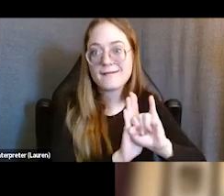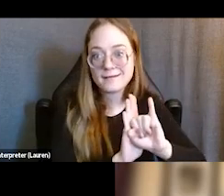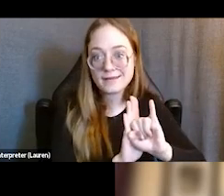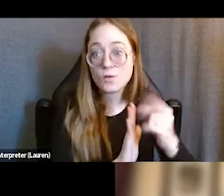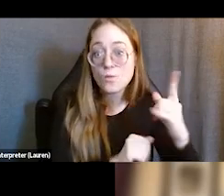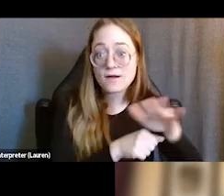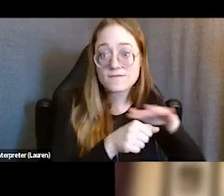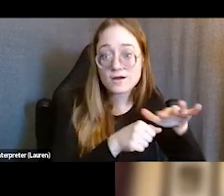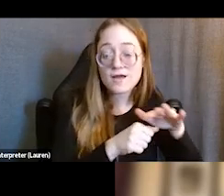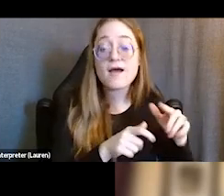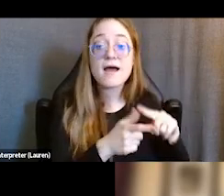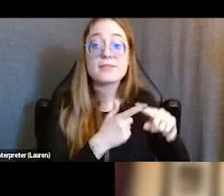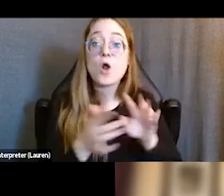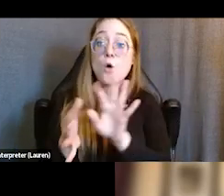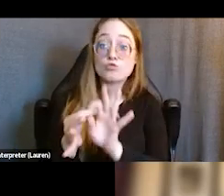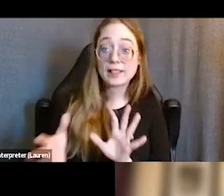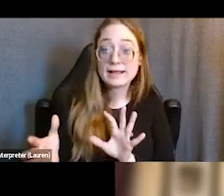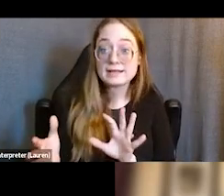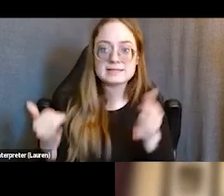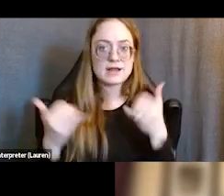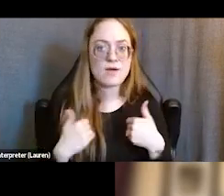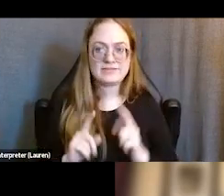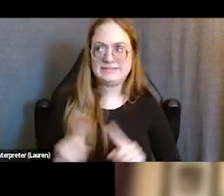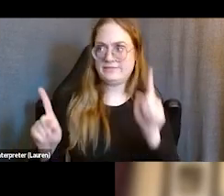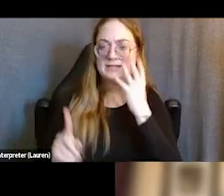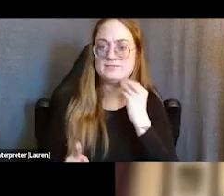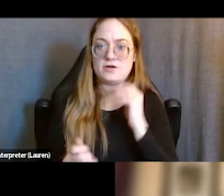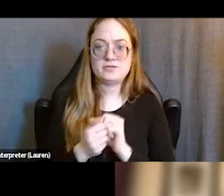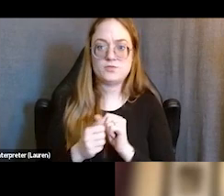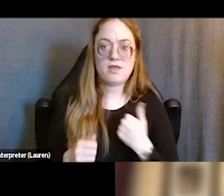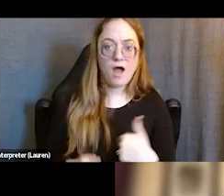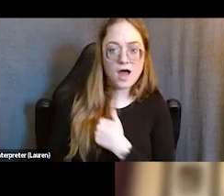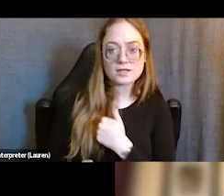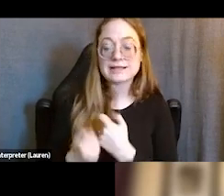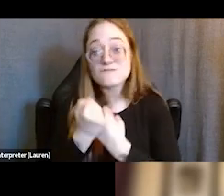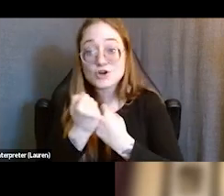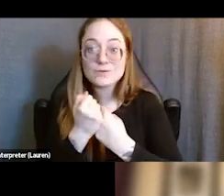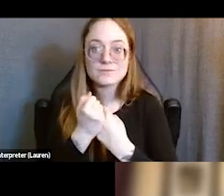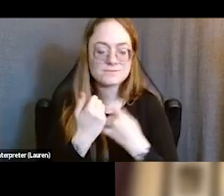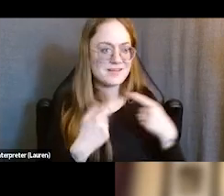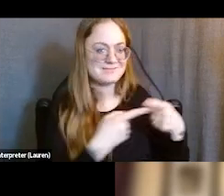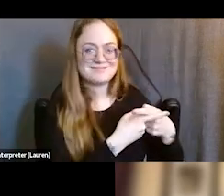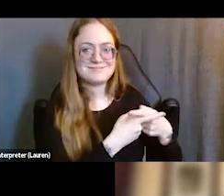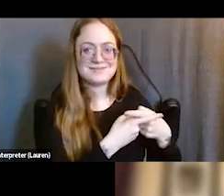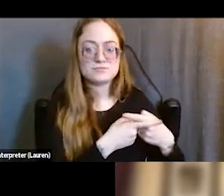And then upon release, they have a different experience with that with us. And we want to be able to have this and all experiences